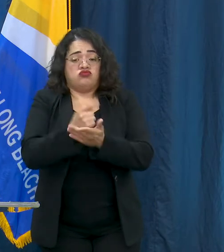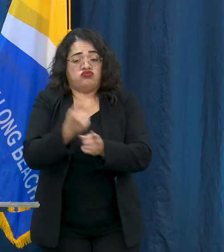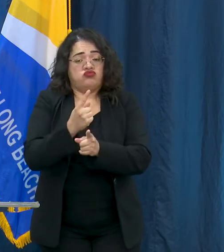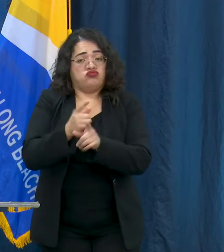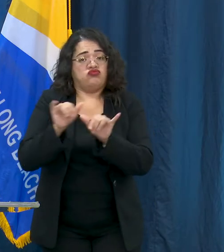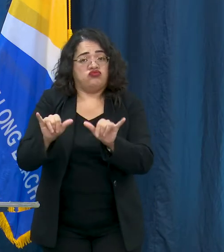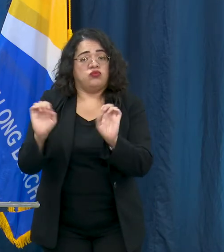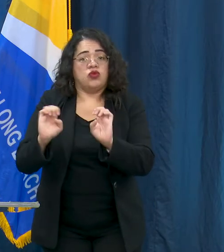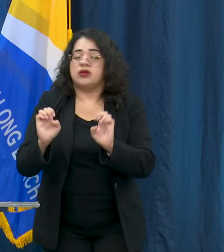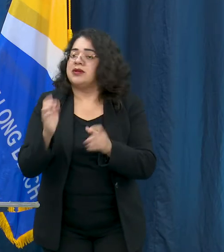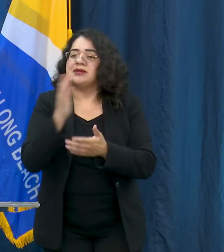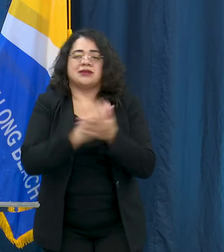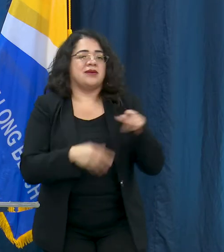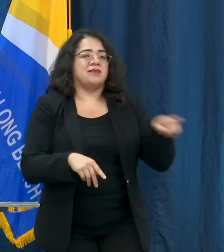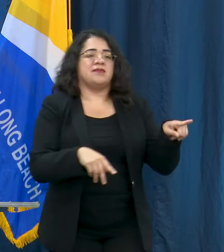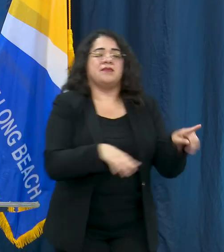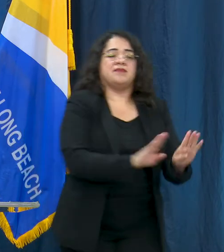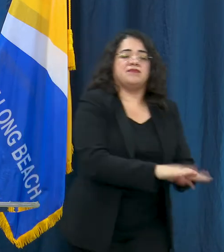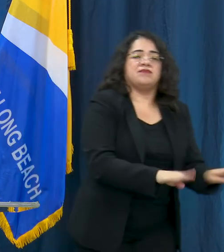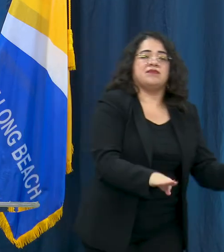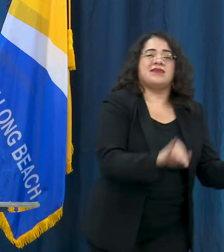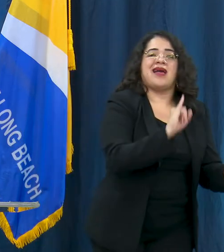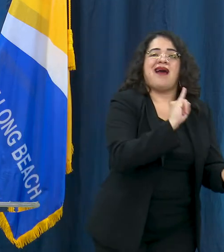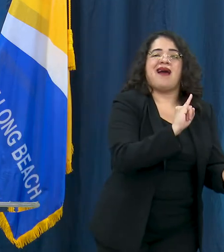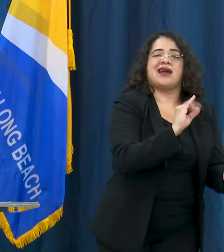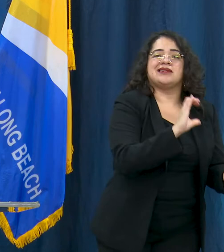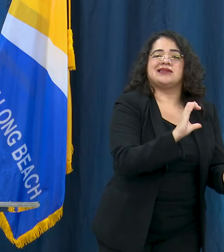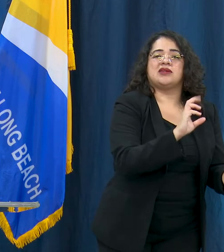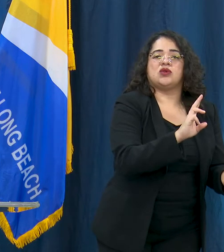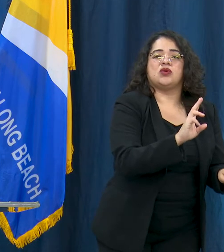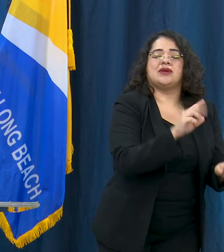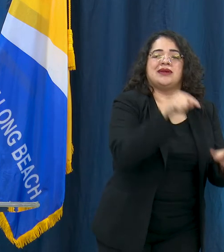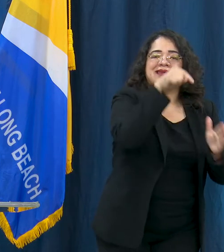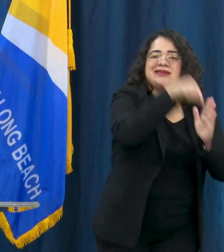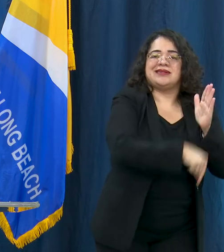MISC is not contagious but it is possible that MISC